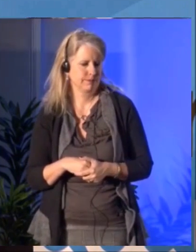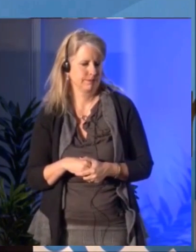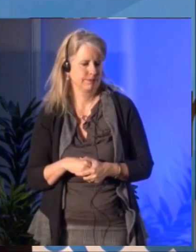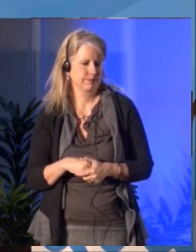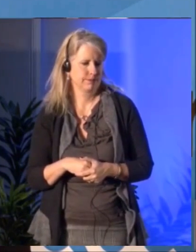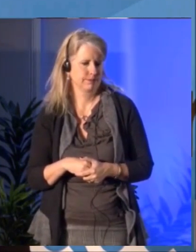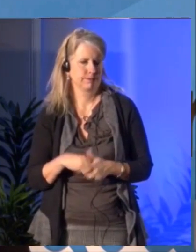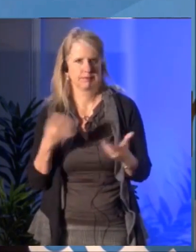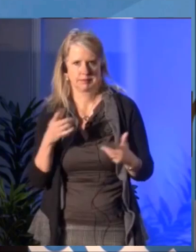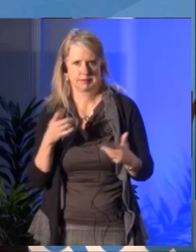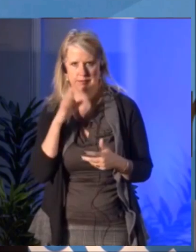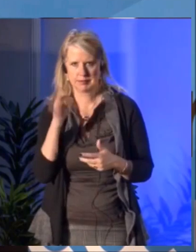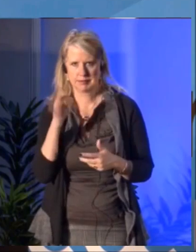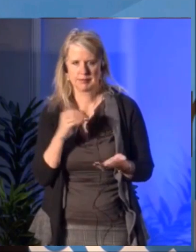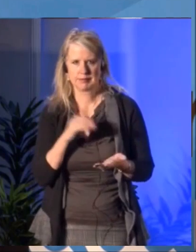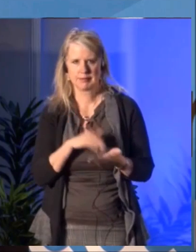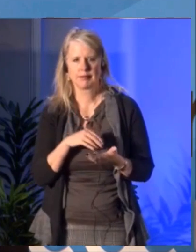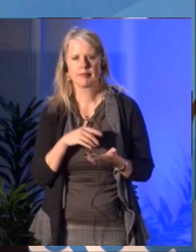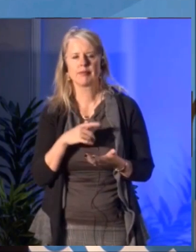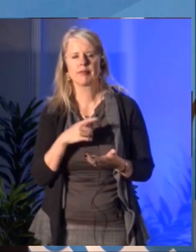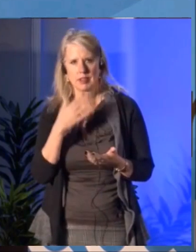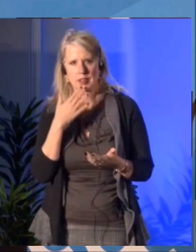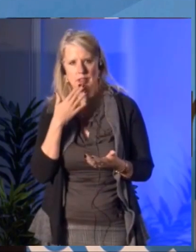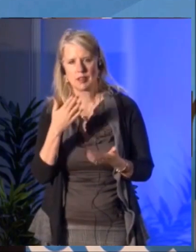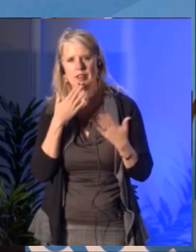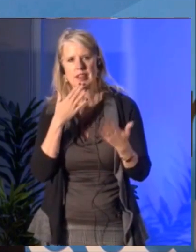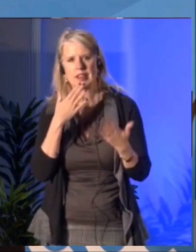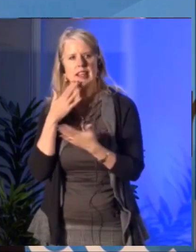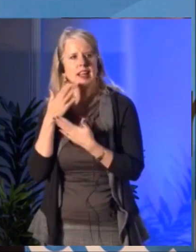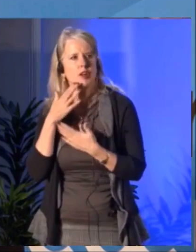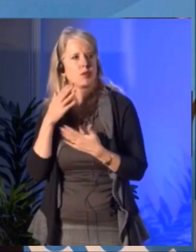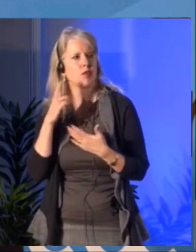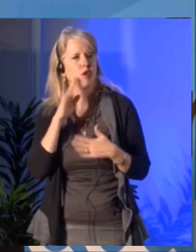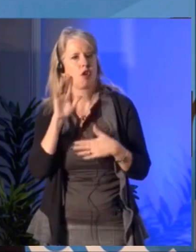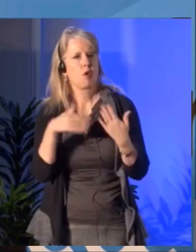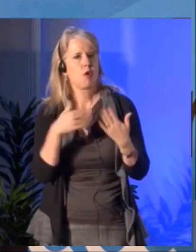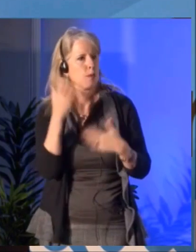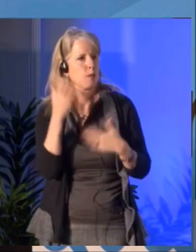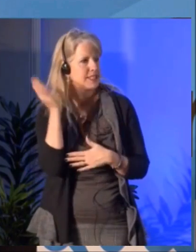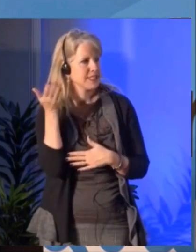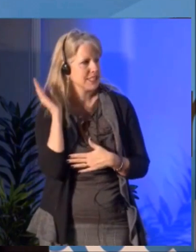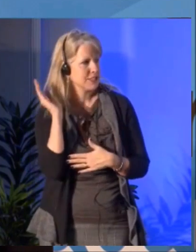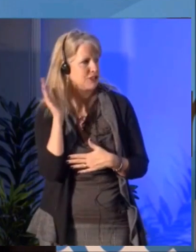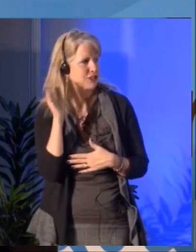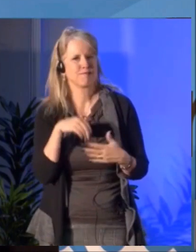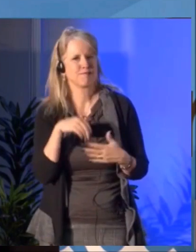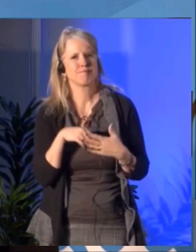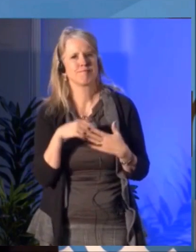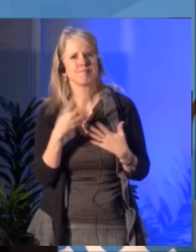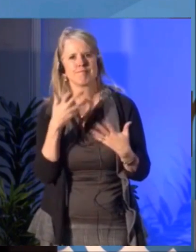I'd like to thank all of you who have taken part in person. Tammy Scott: online.